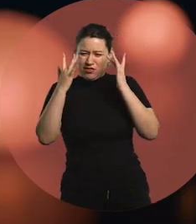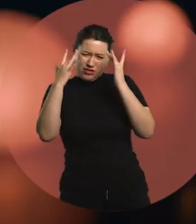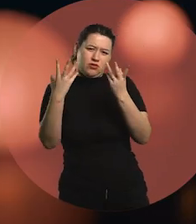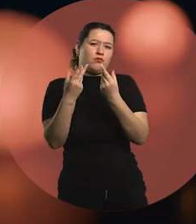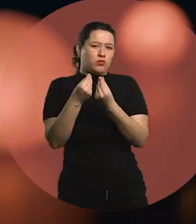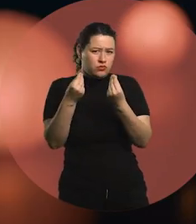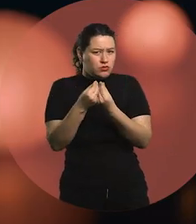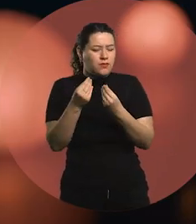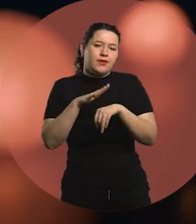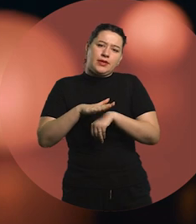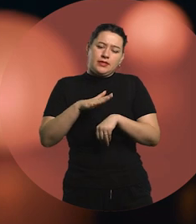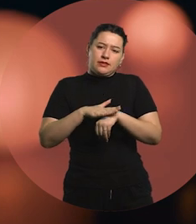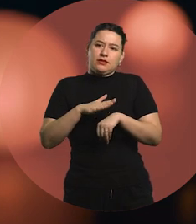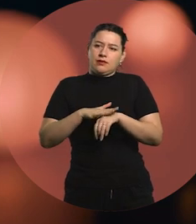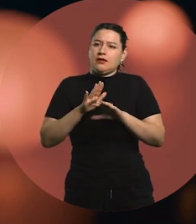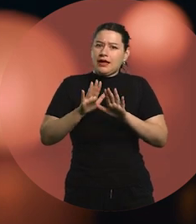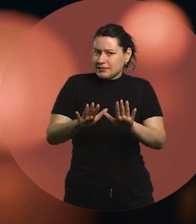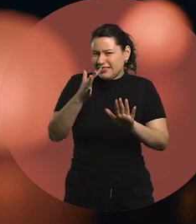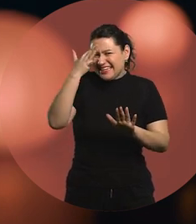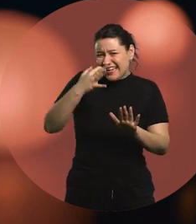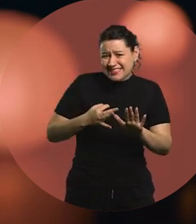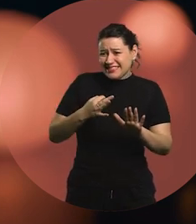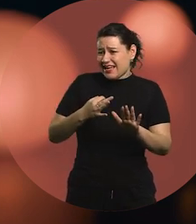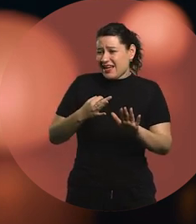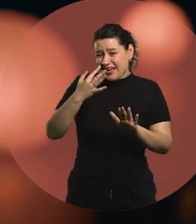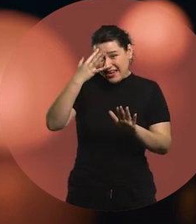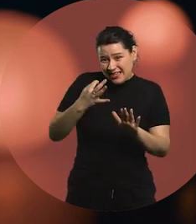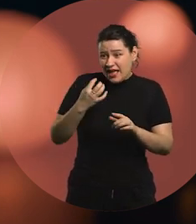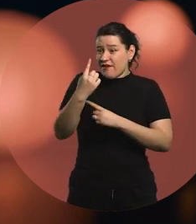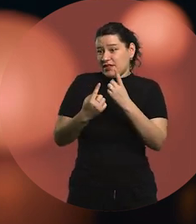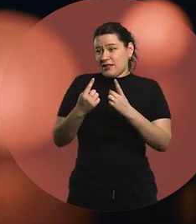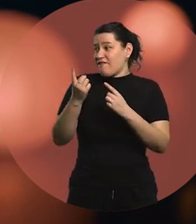of beliefs often brought by the teacher